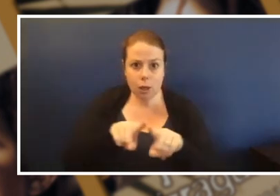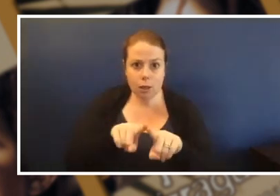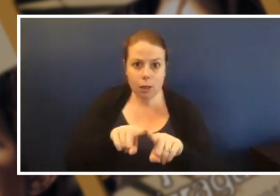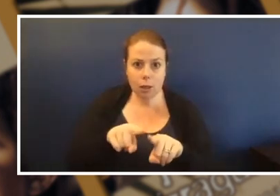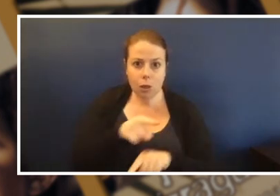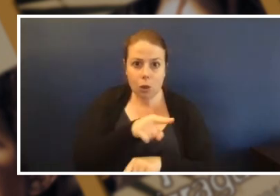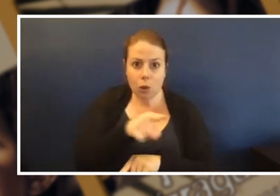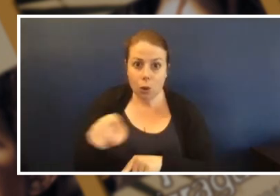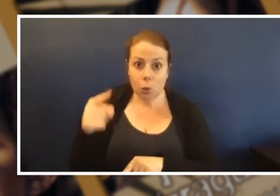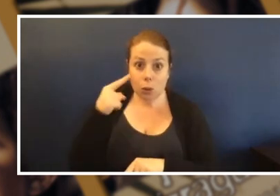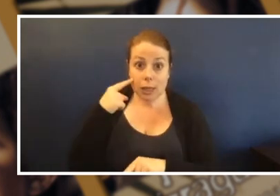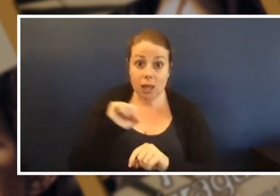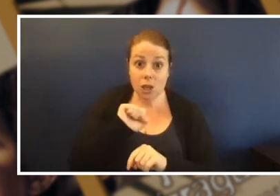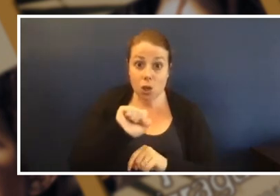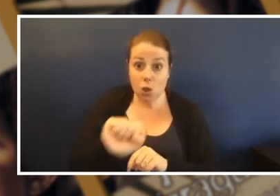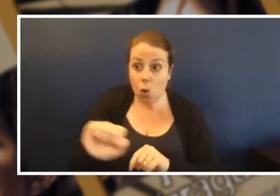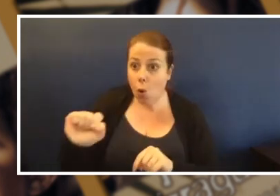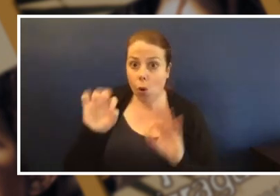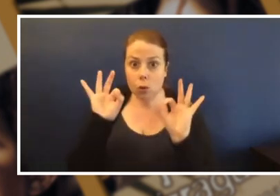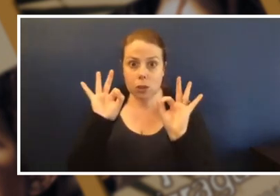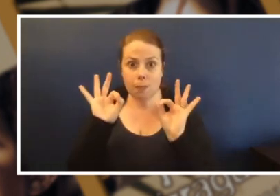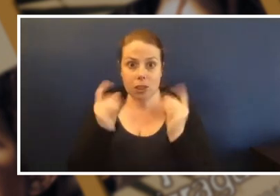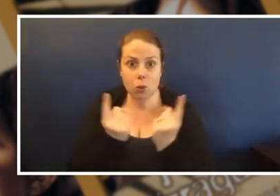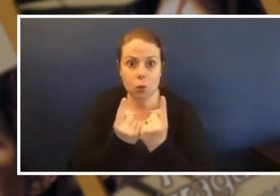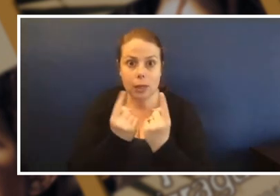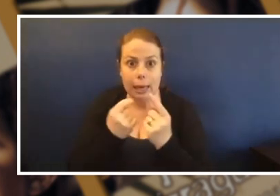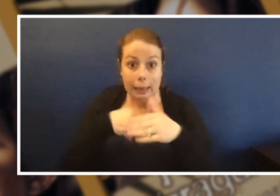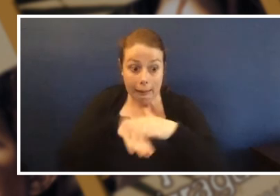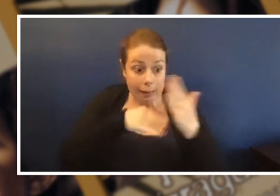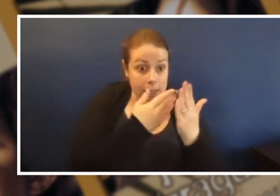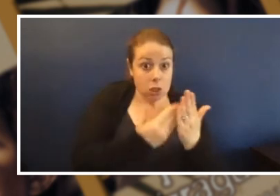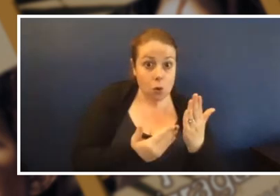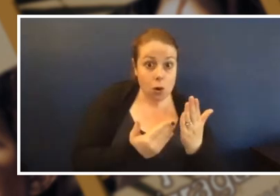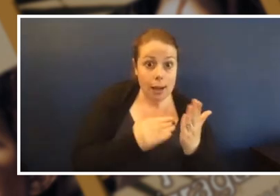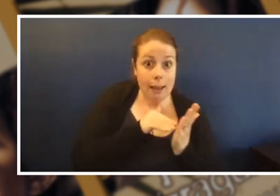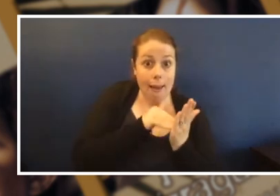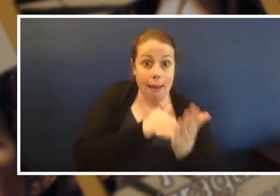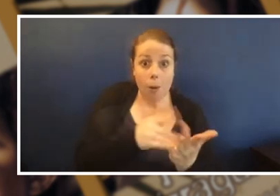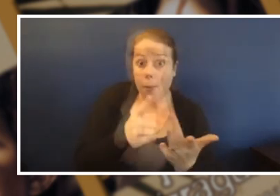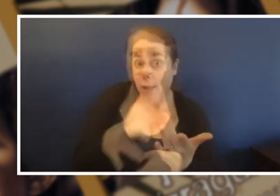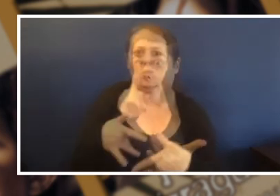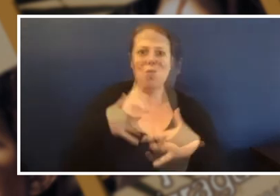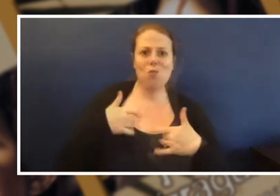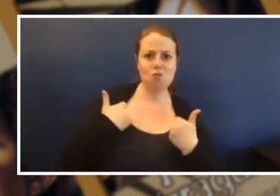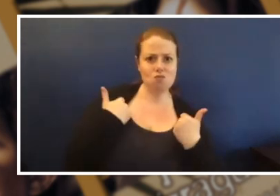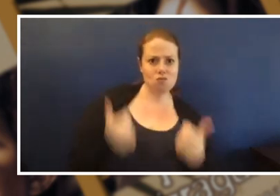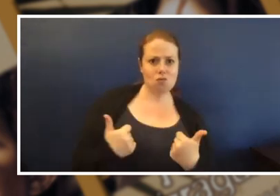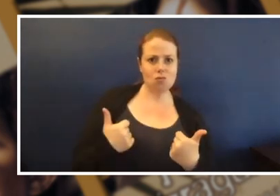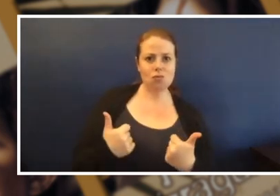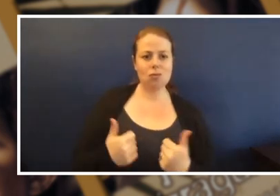help others to feel brave and strong just like the story of 'My Girragundji'. I hope folks watching are